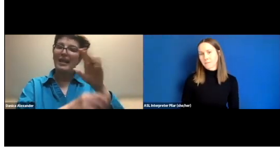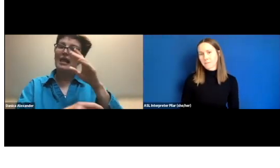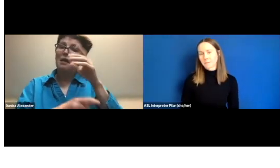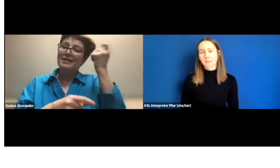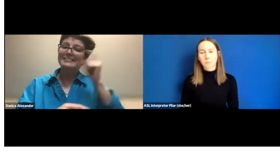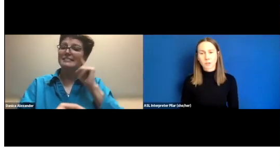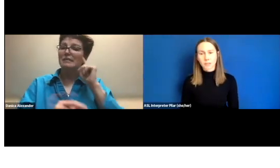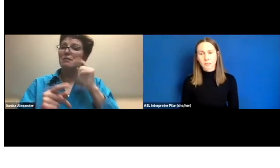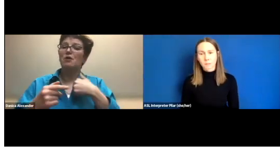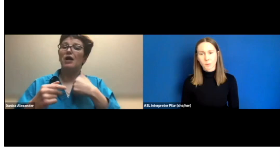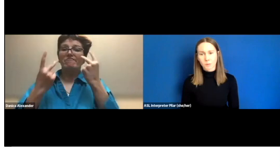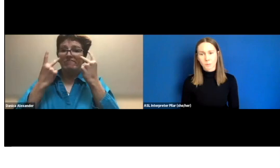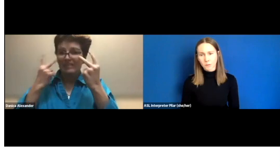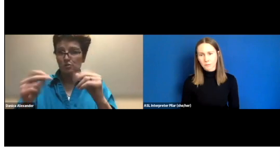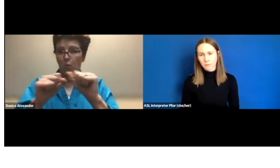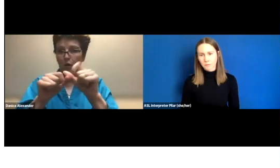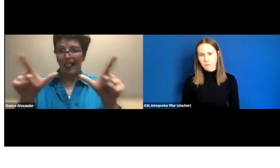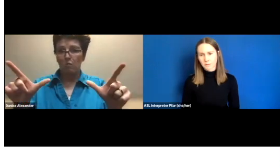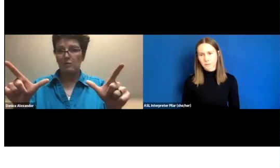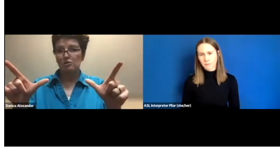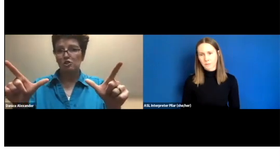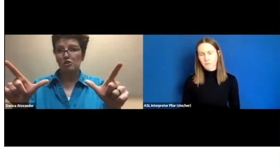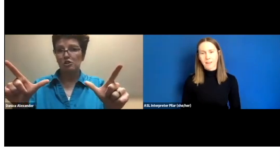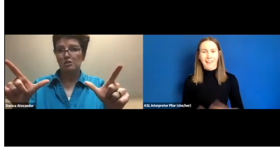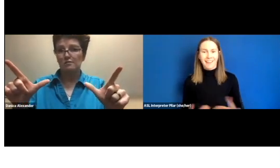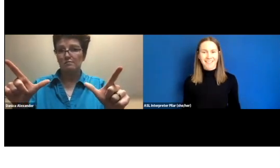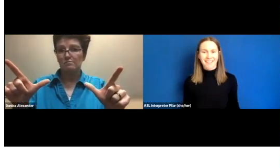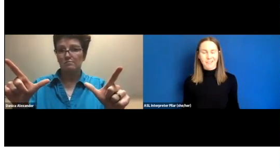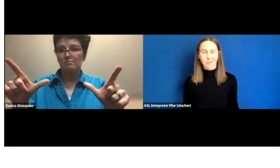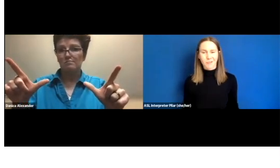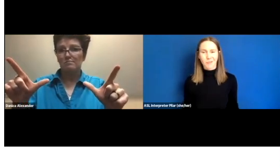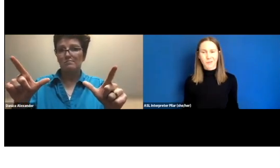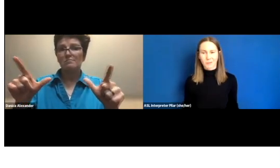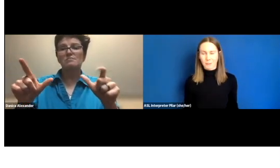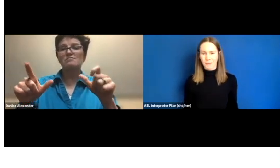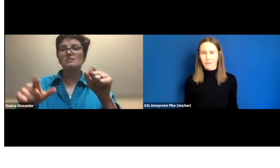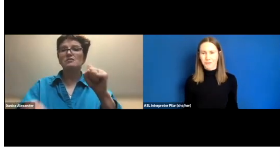The subject is the most important as ASL is a visual language.